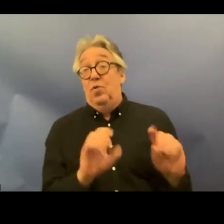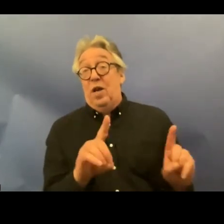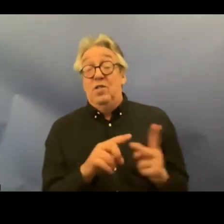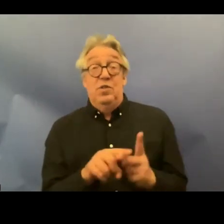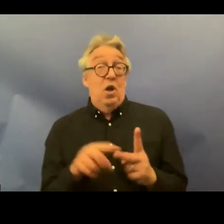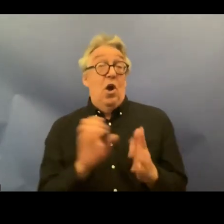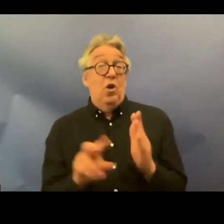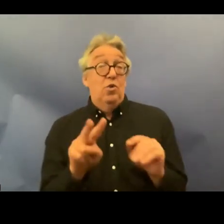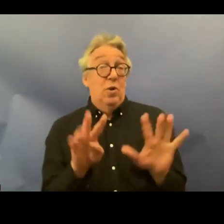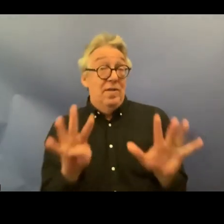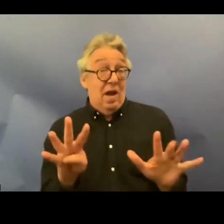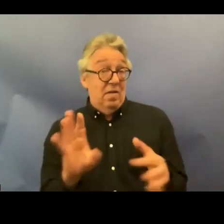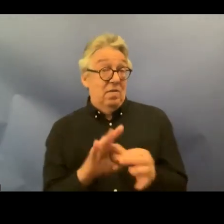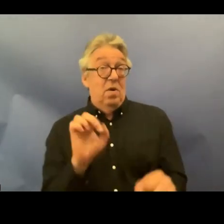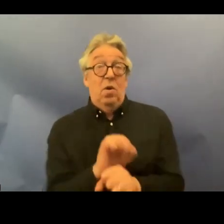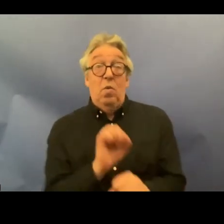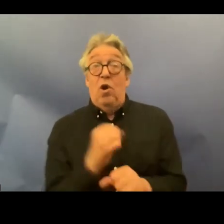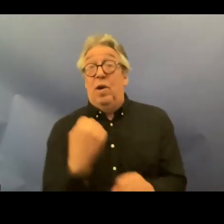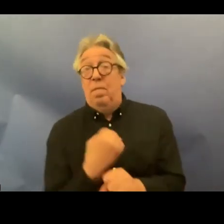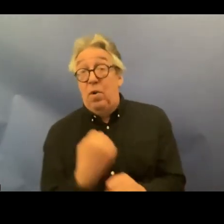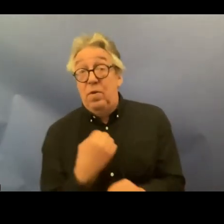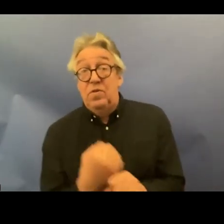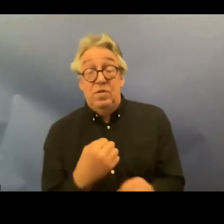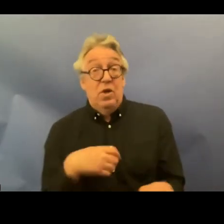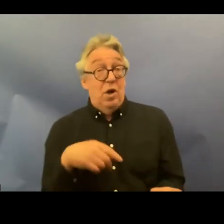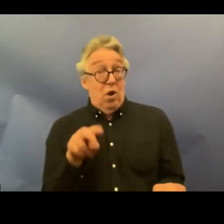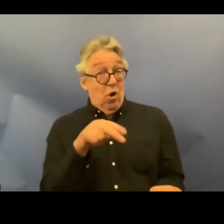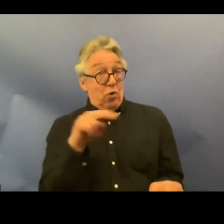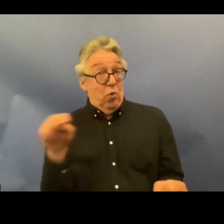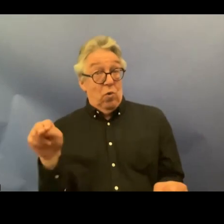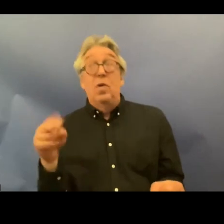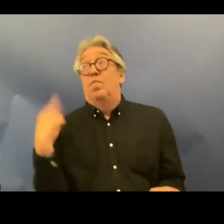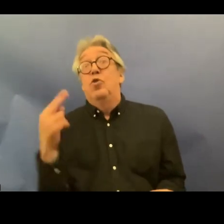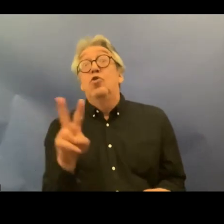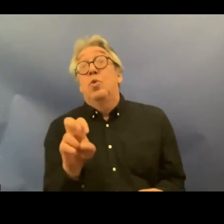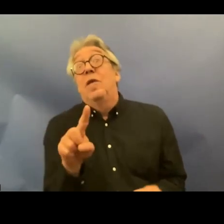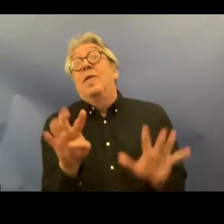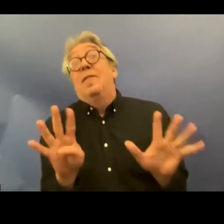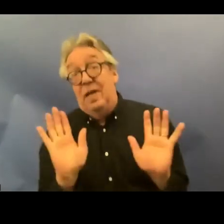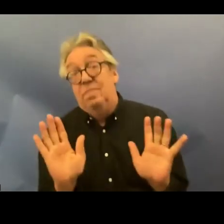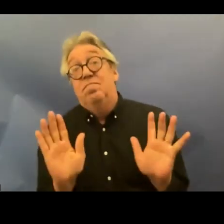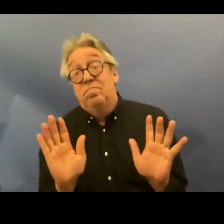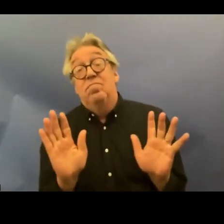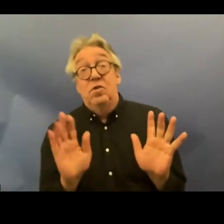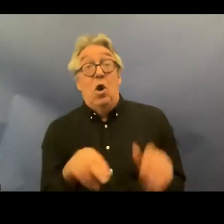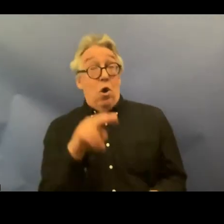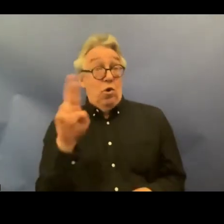employment uh I think Norway is at least in 2019 at that time was very far from